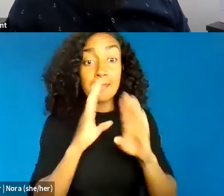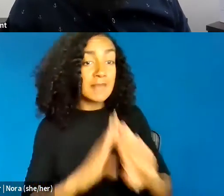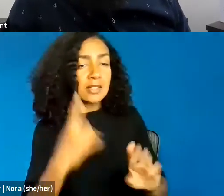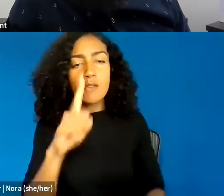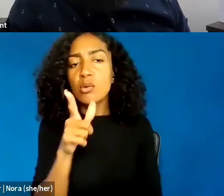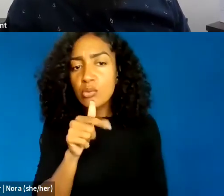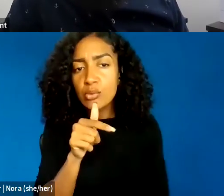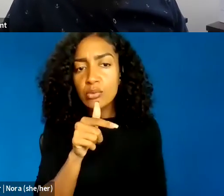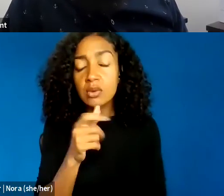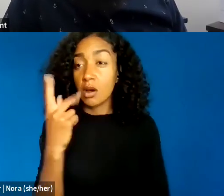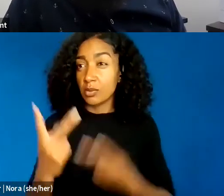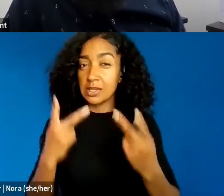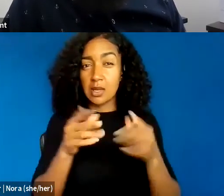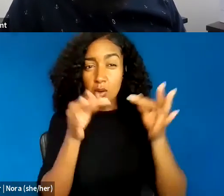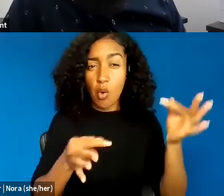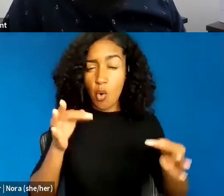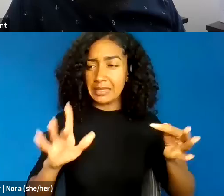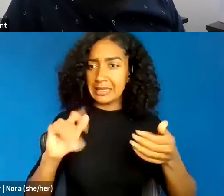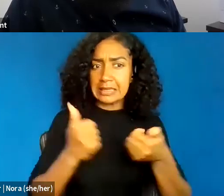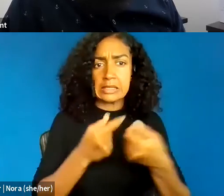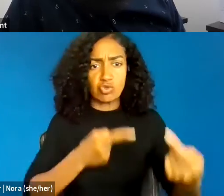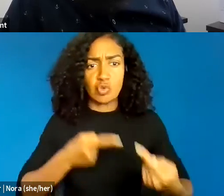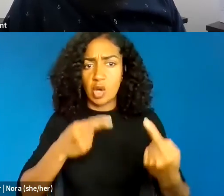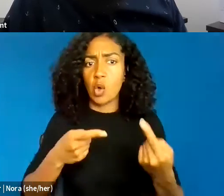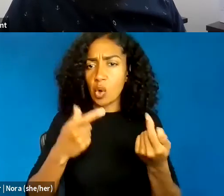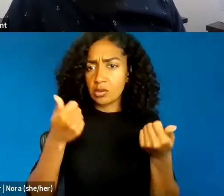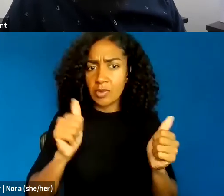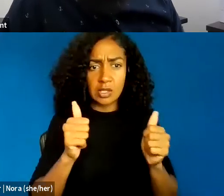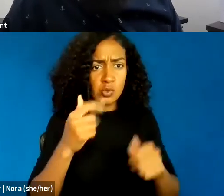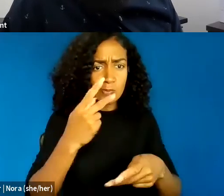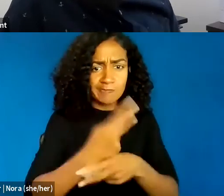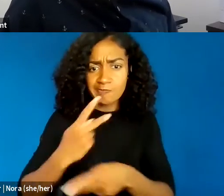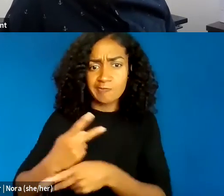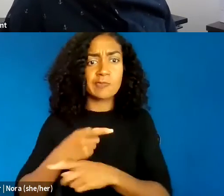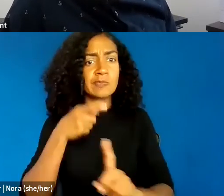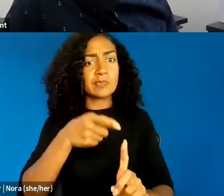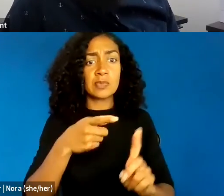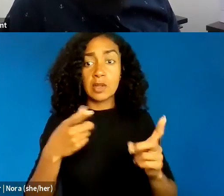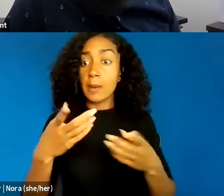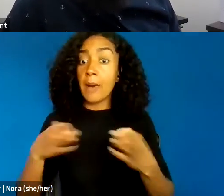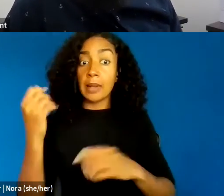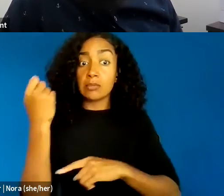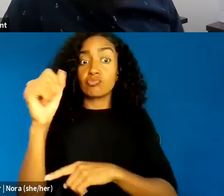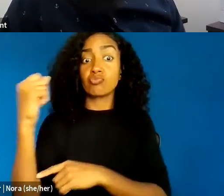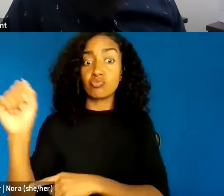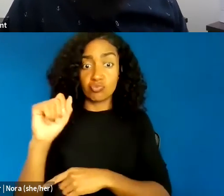in determining whether the constitution protects public protests of perceived racist policing suggests to me